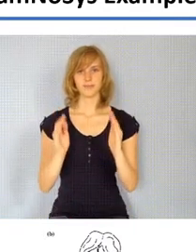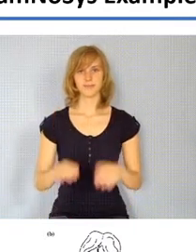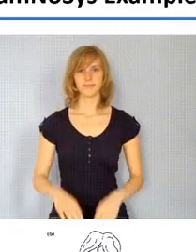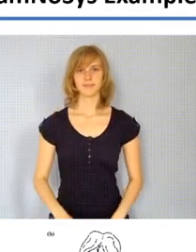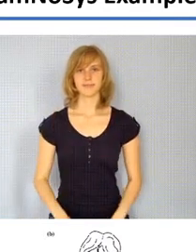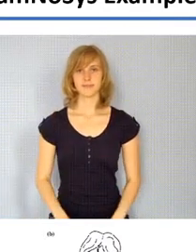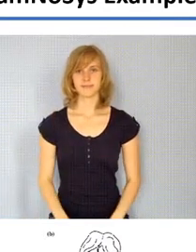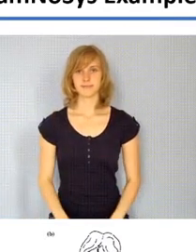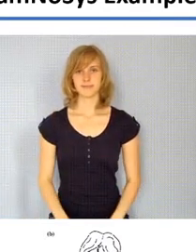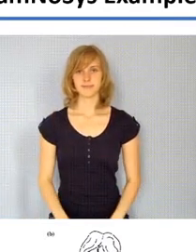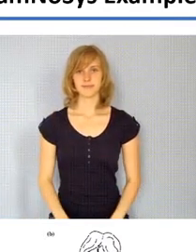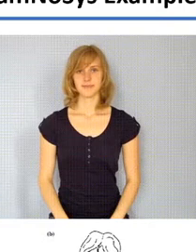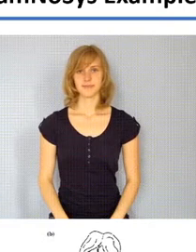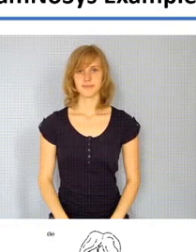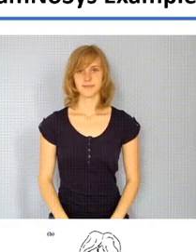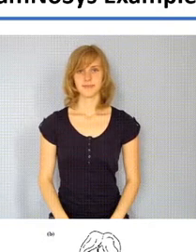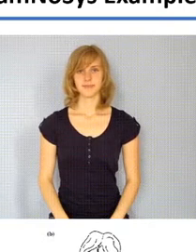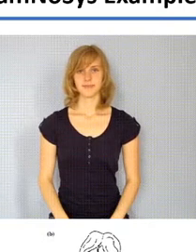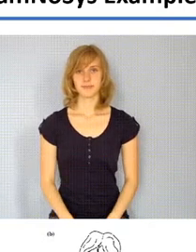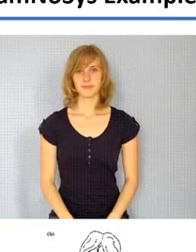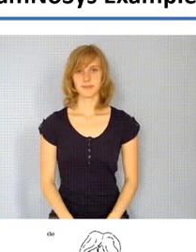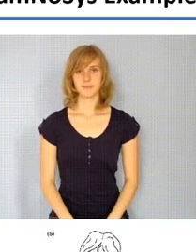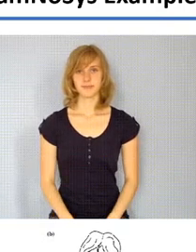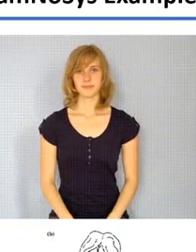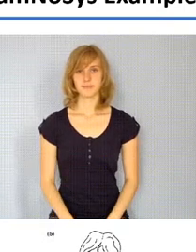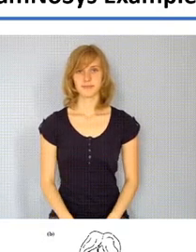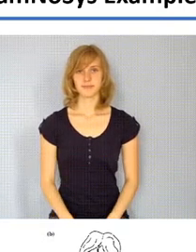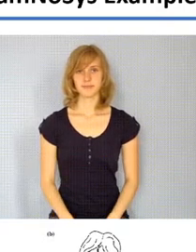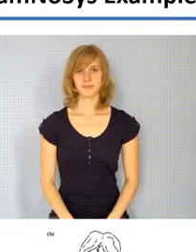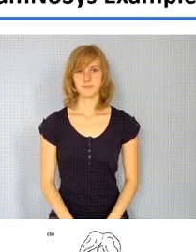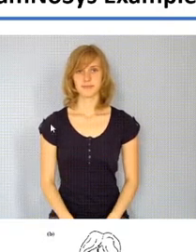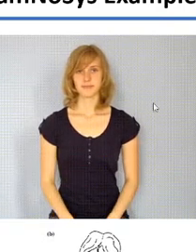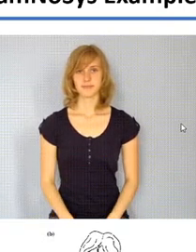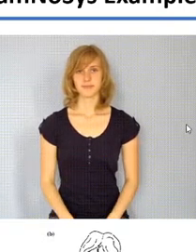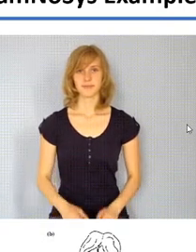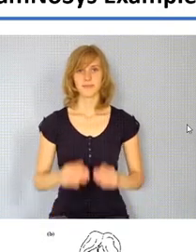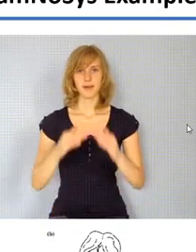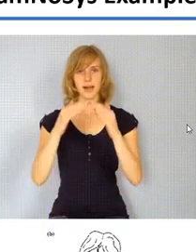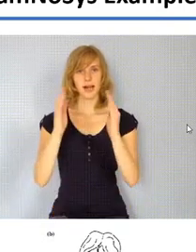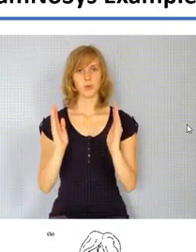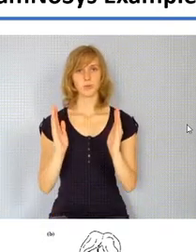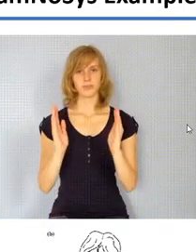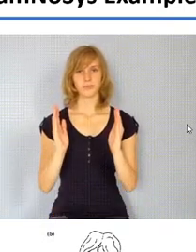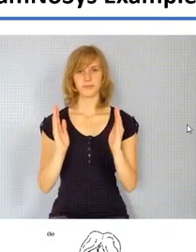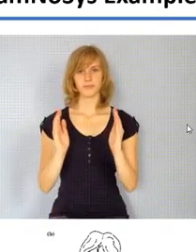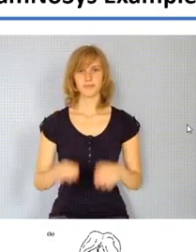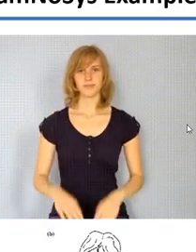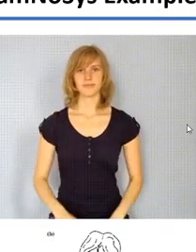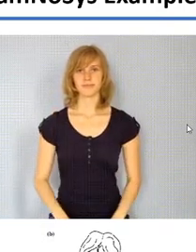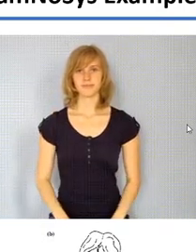so this is the transcription of that word let's go one symbol at a time